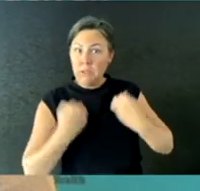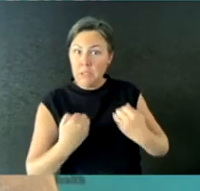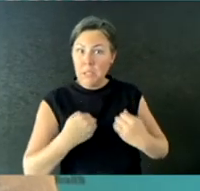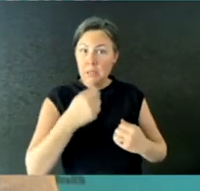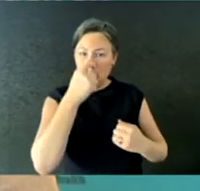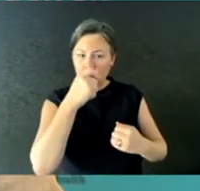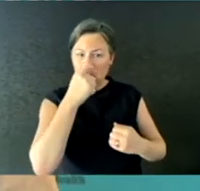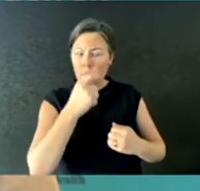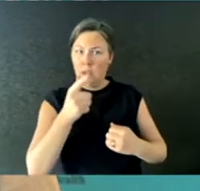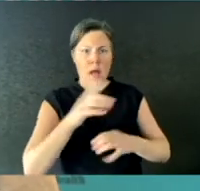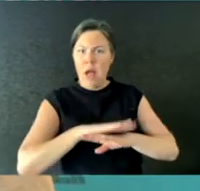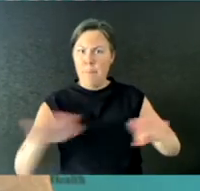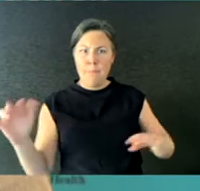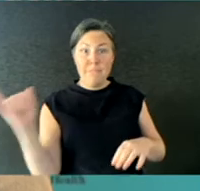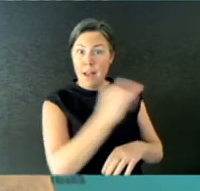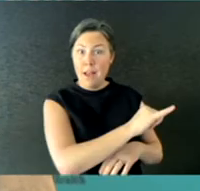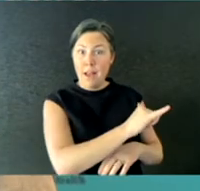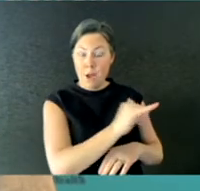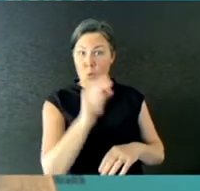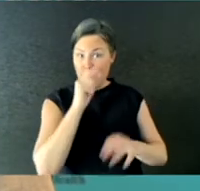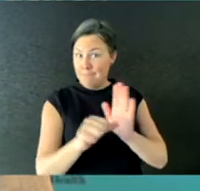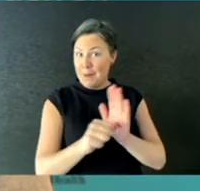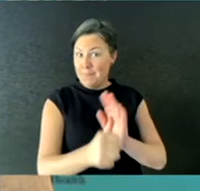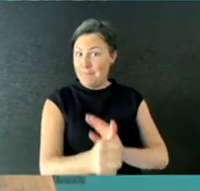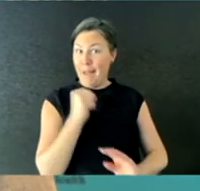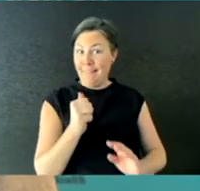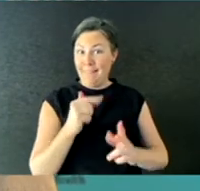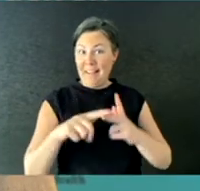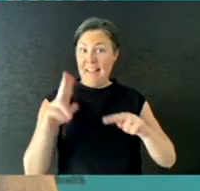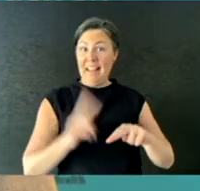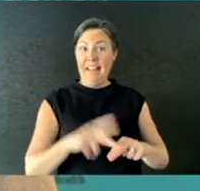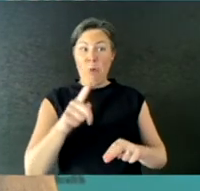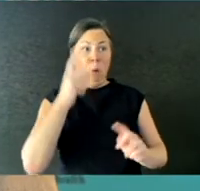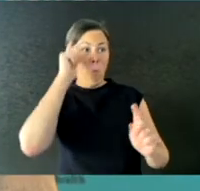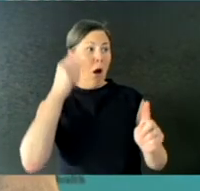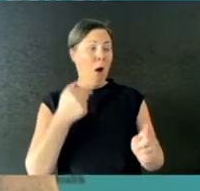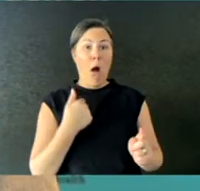I think you can get your money back these days if you're crook and you don't get on the flight.